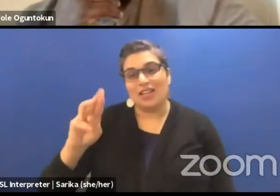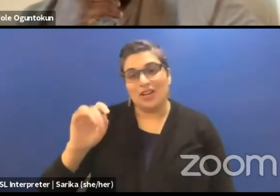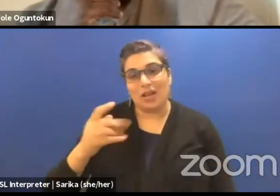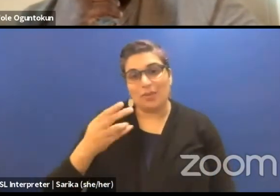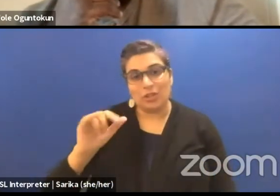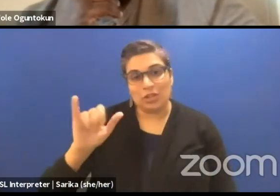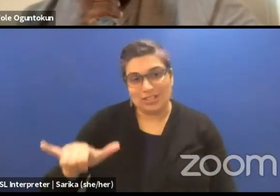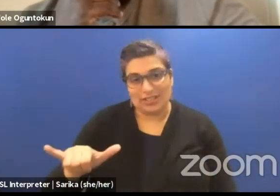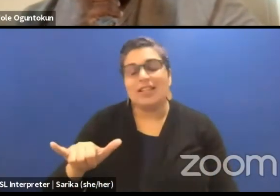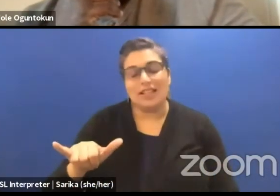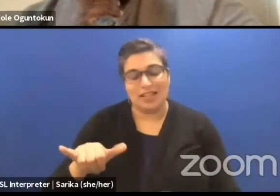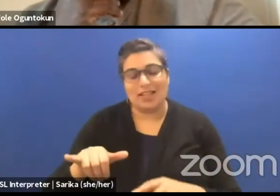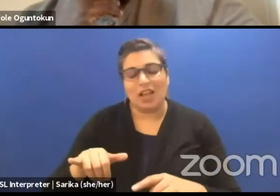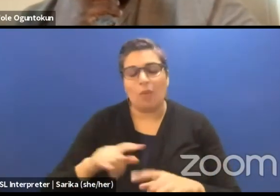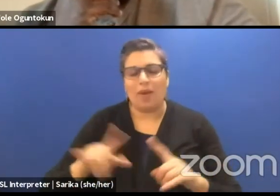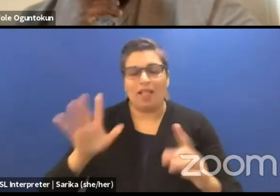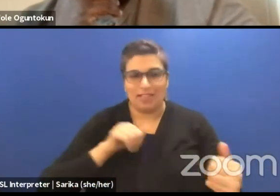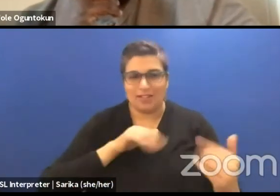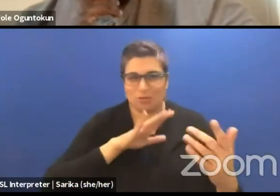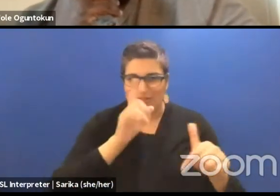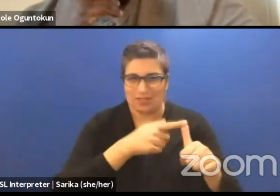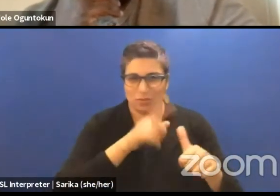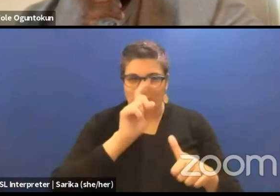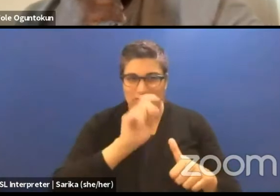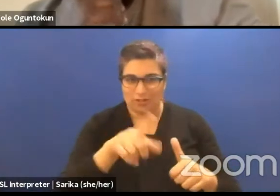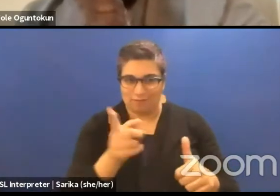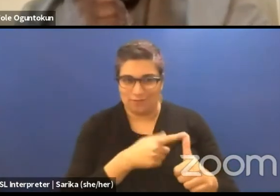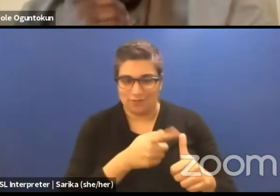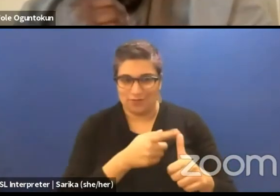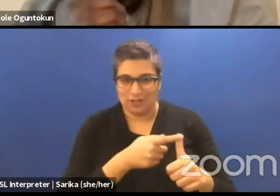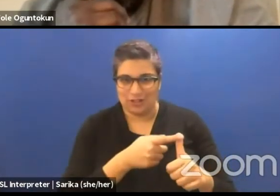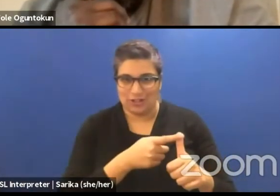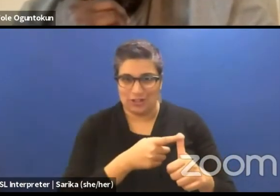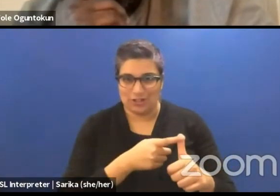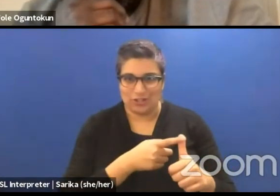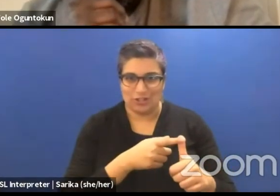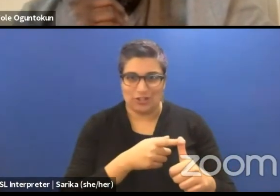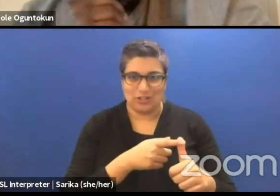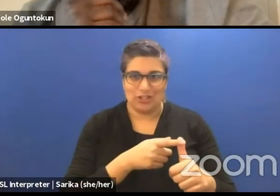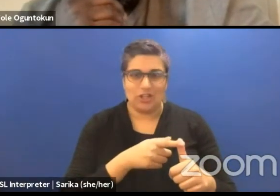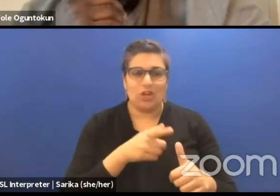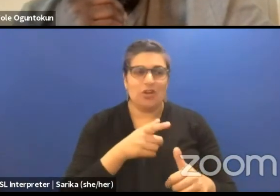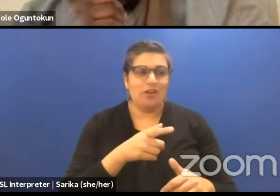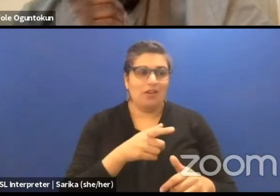But let's address this first, this question and of course the question whose dramaturgy are we decolonizing. Over to you Adham.